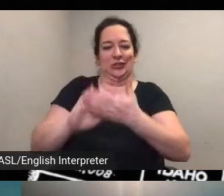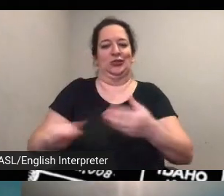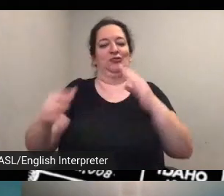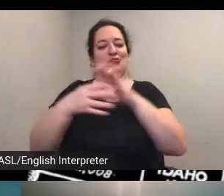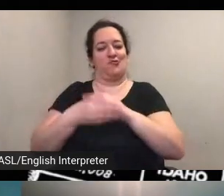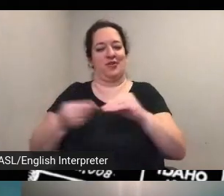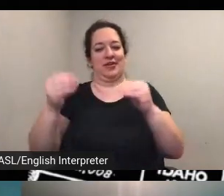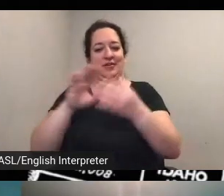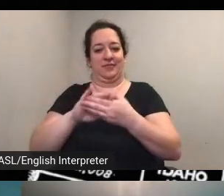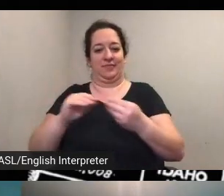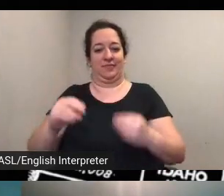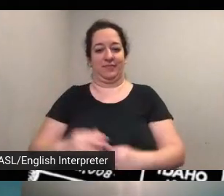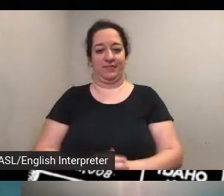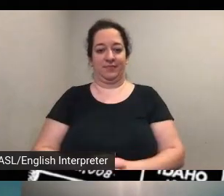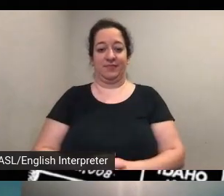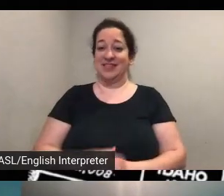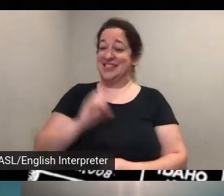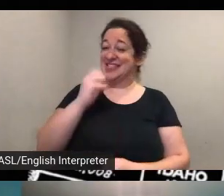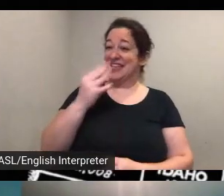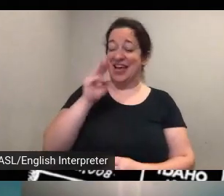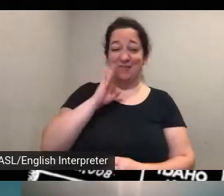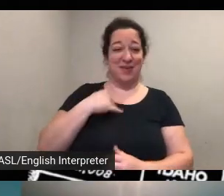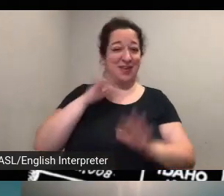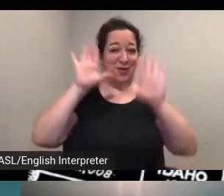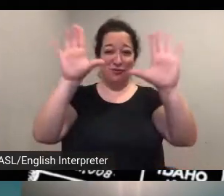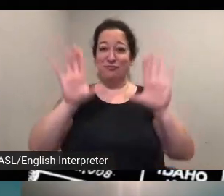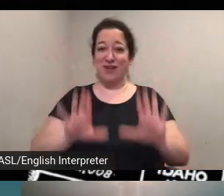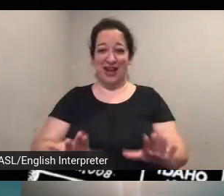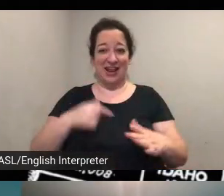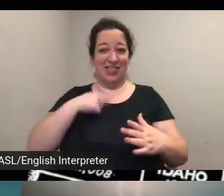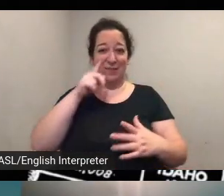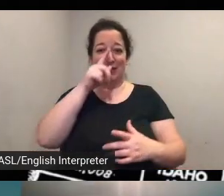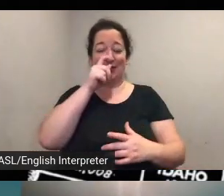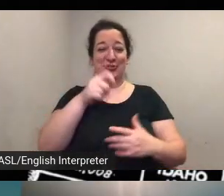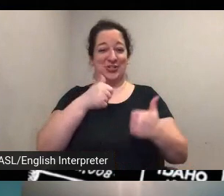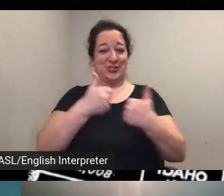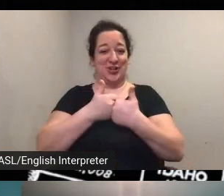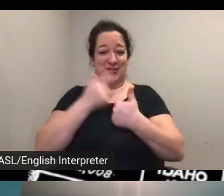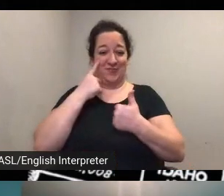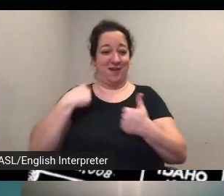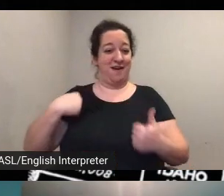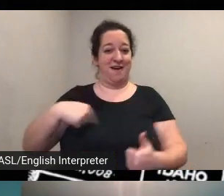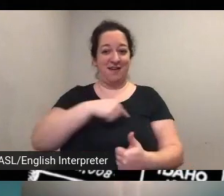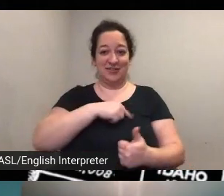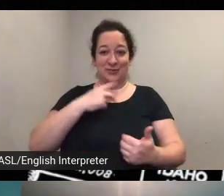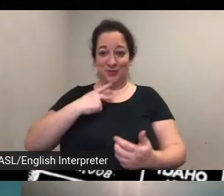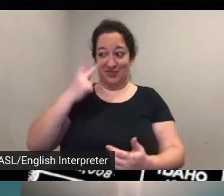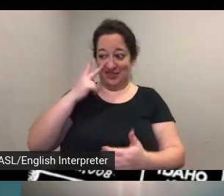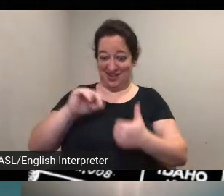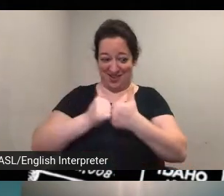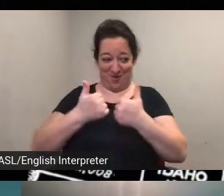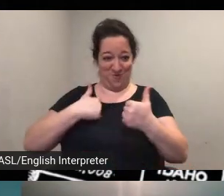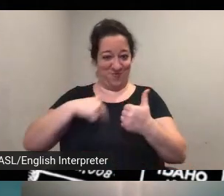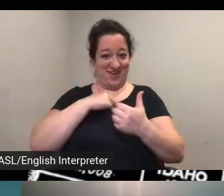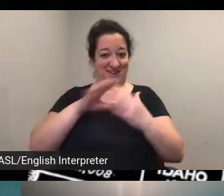i think that'd be great i think it'd be an interesting uh challenge for us uh to see if we can if we can um you know